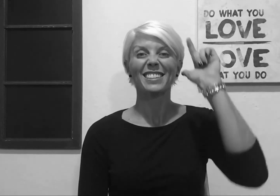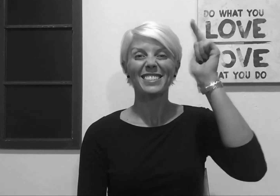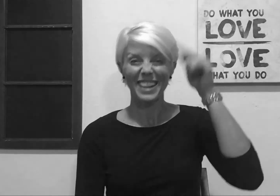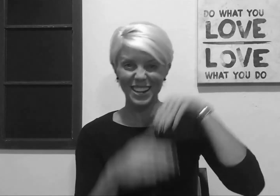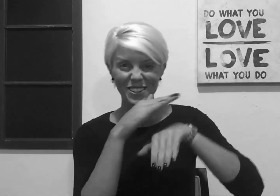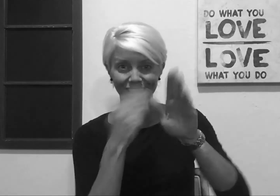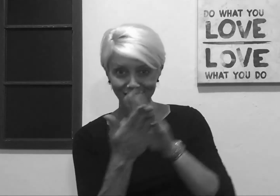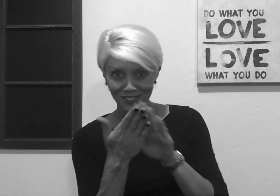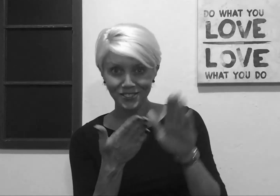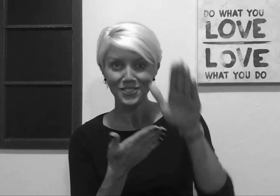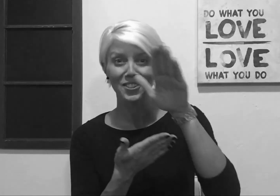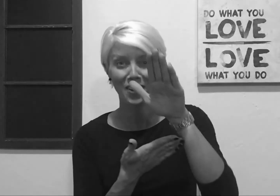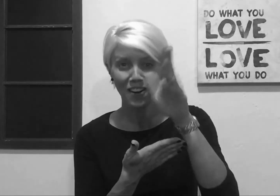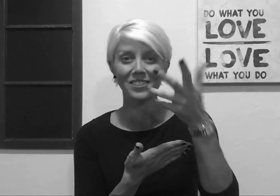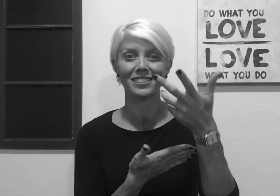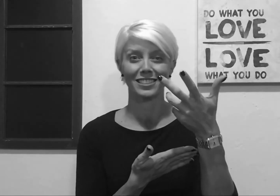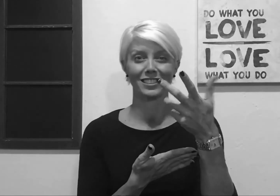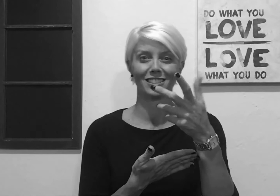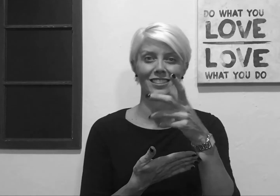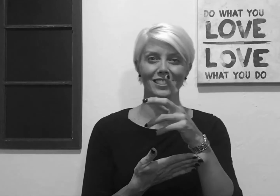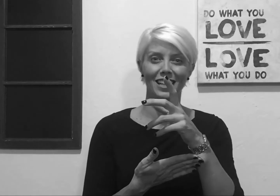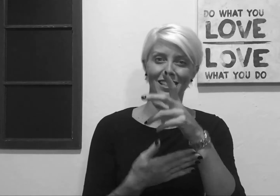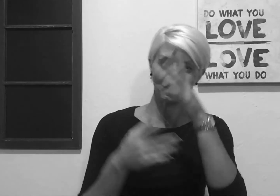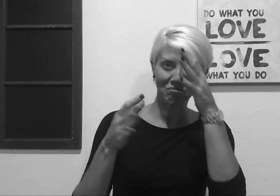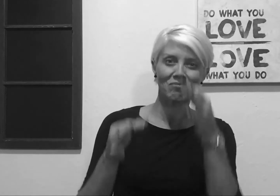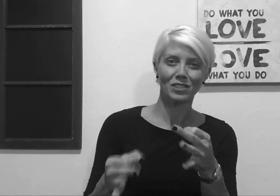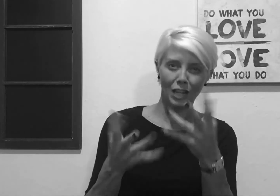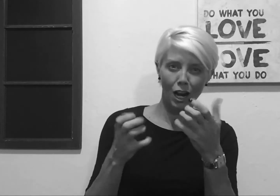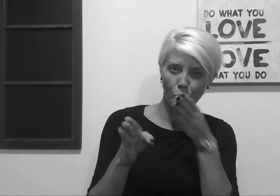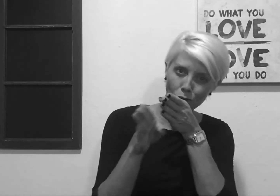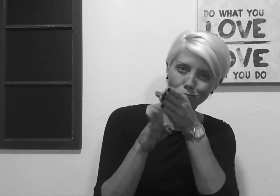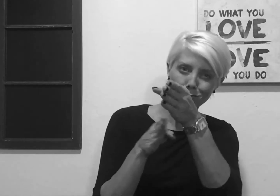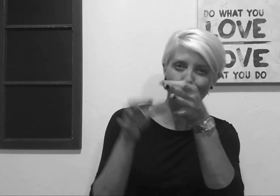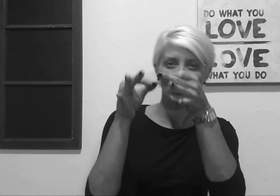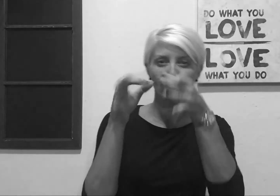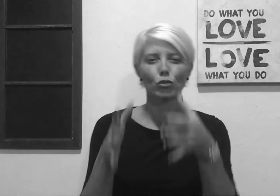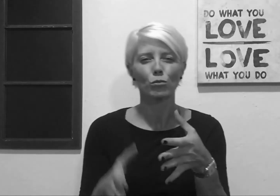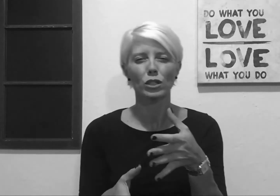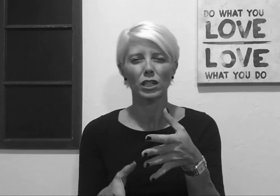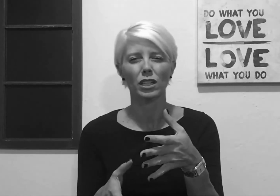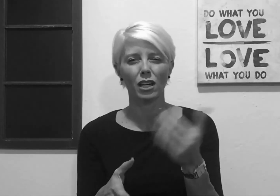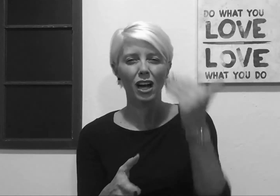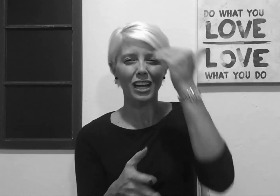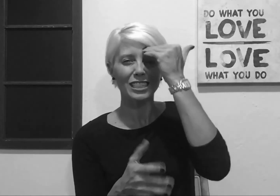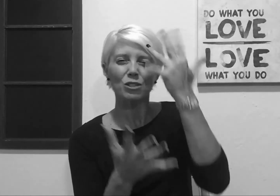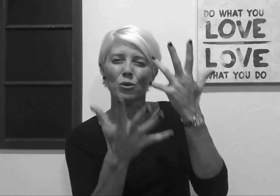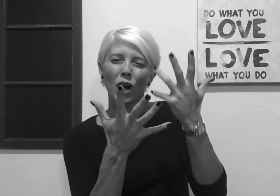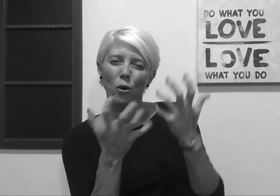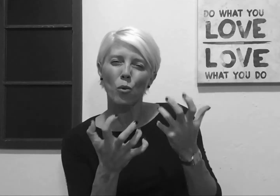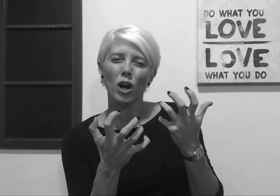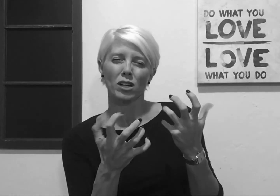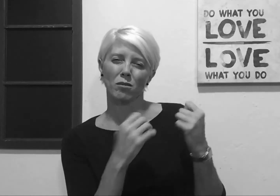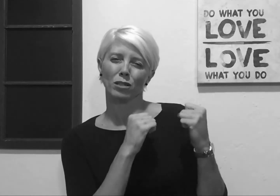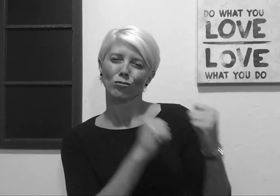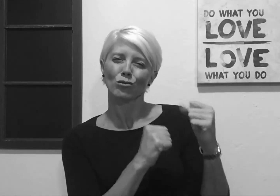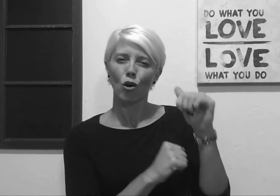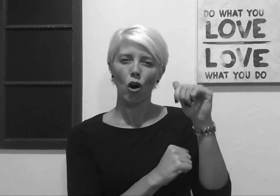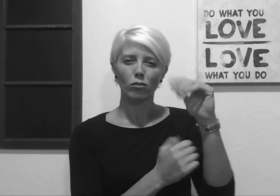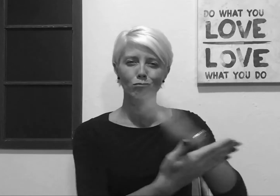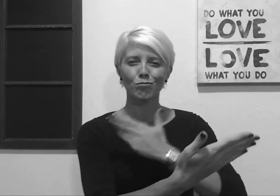During college, I decided to major in interpreting and I knew I wanted to combine